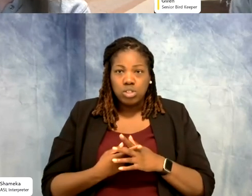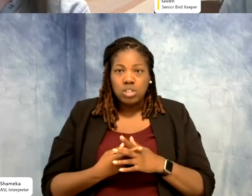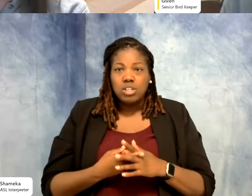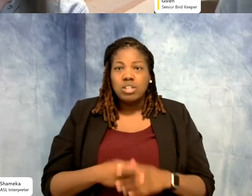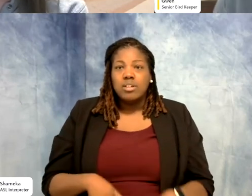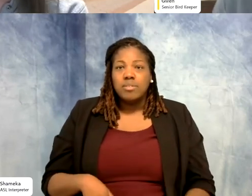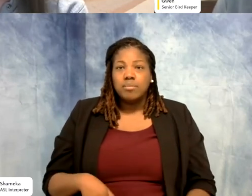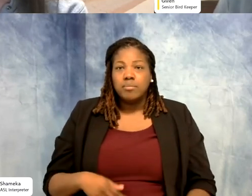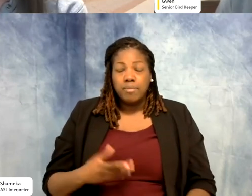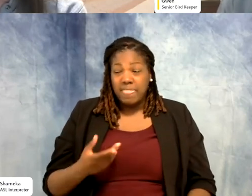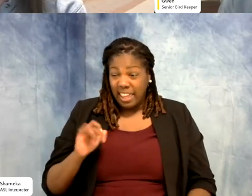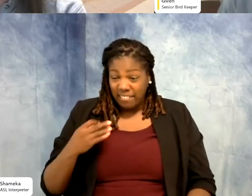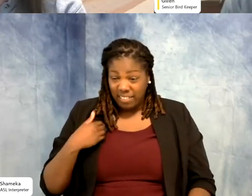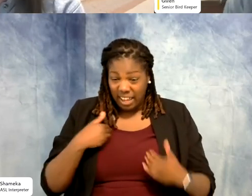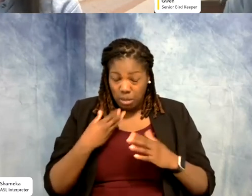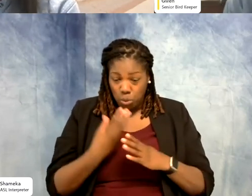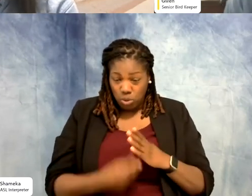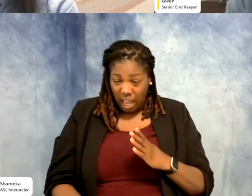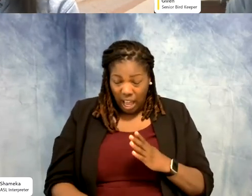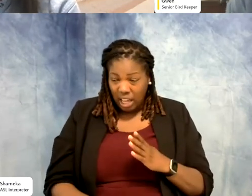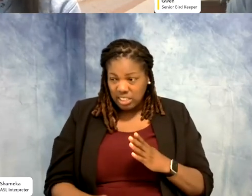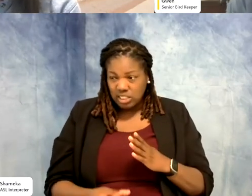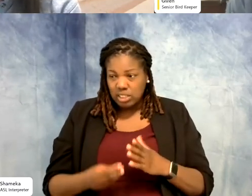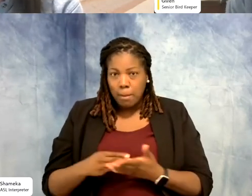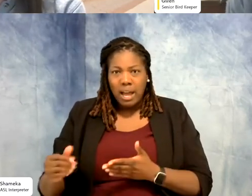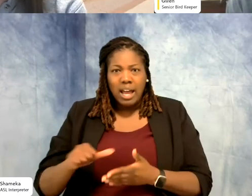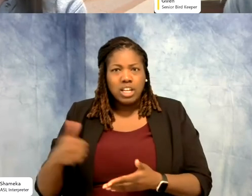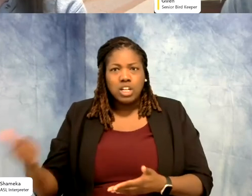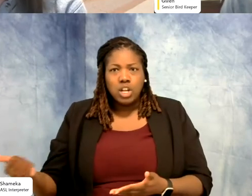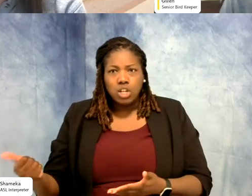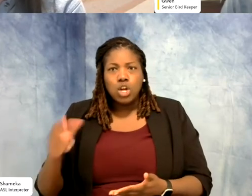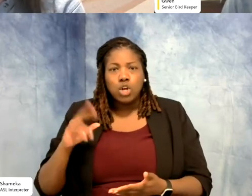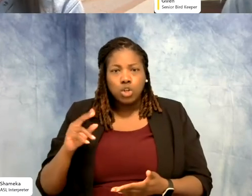go out and get another one. No. The one you have, you make that one live longer.